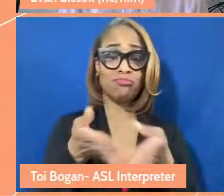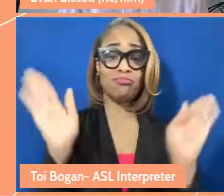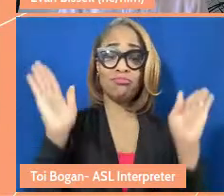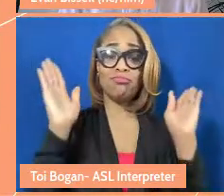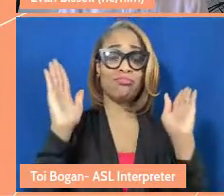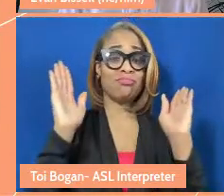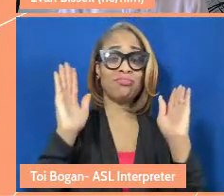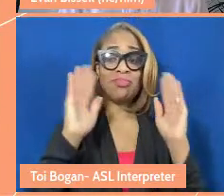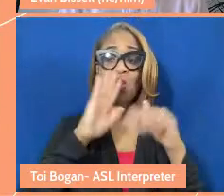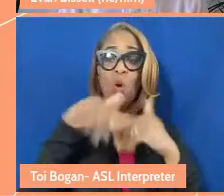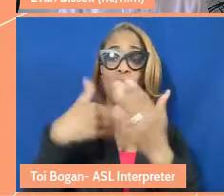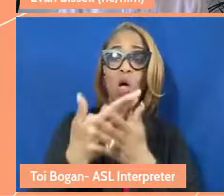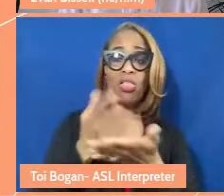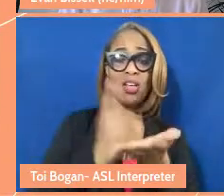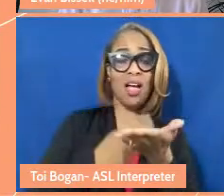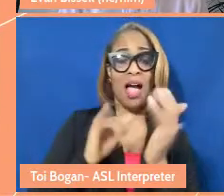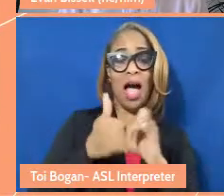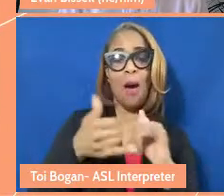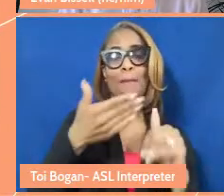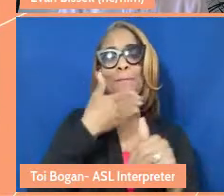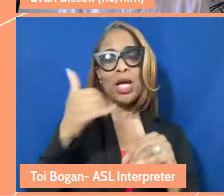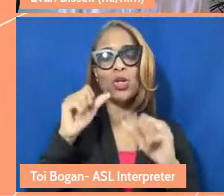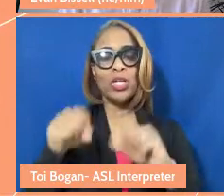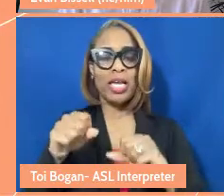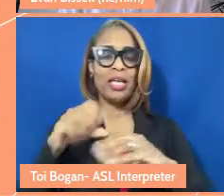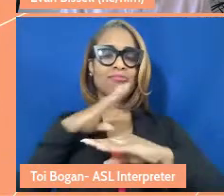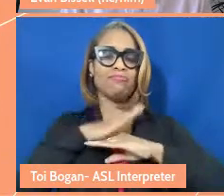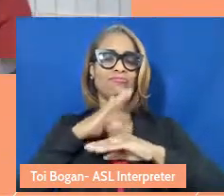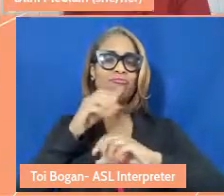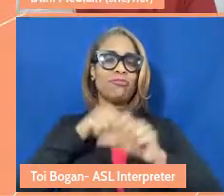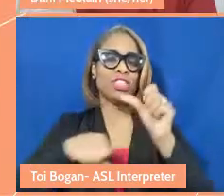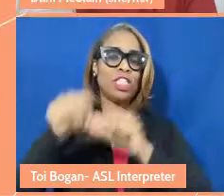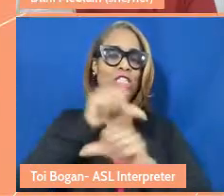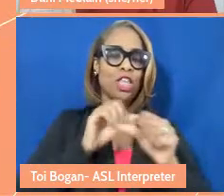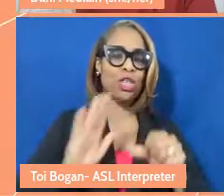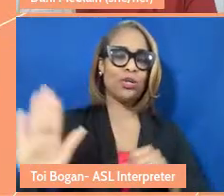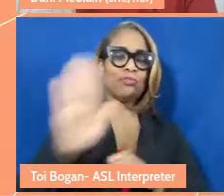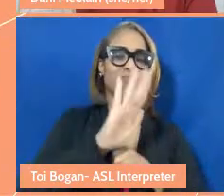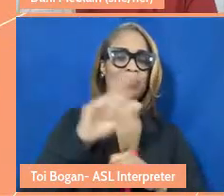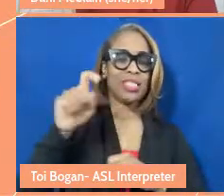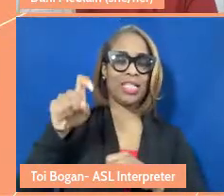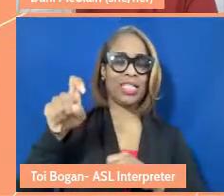we can begin to better meet each other's needs. Thank you, Dani. Yeah, and I think one of the